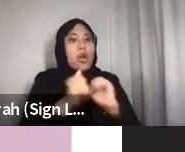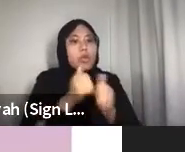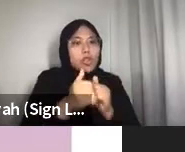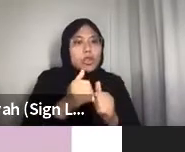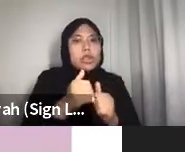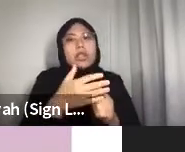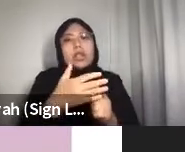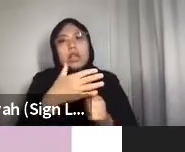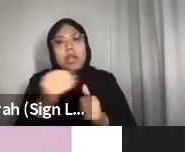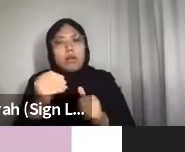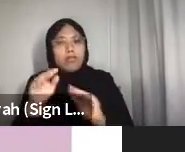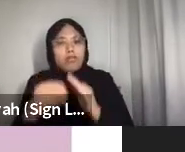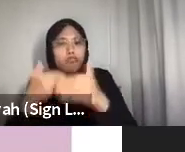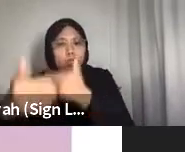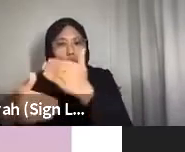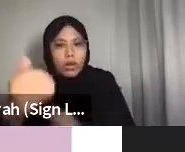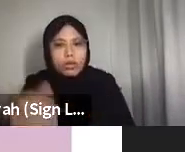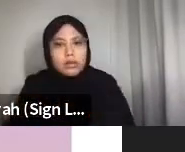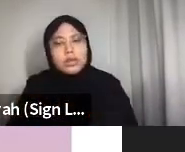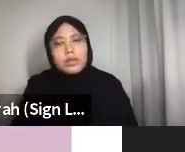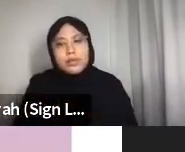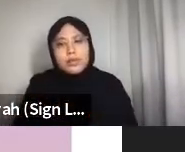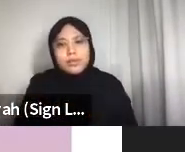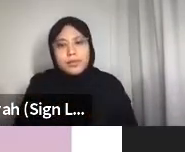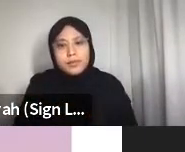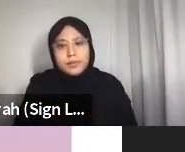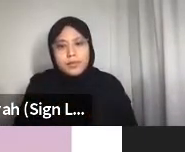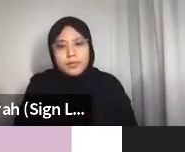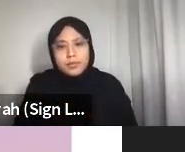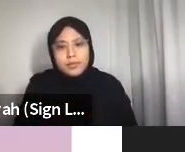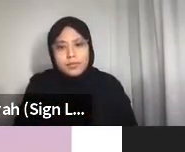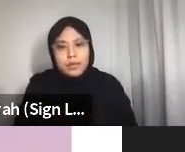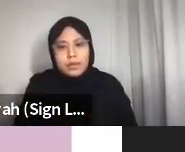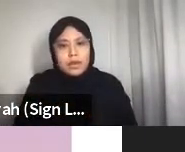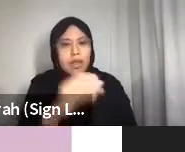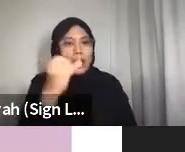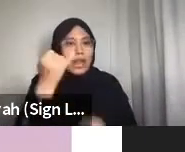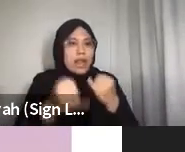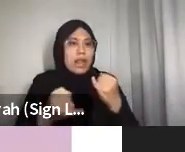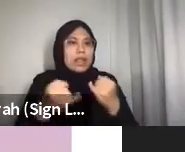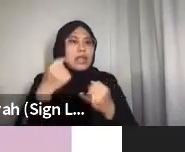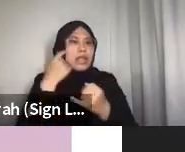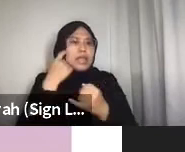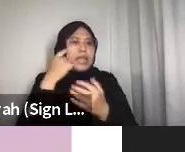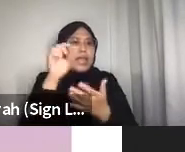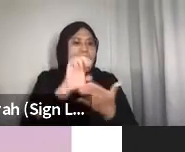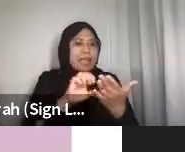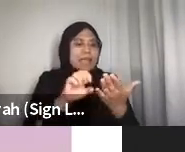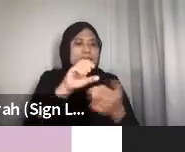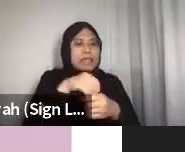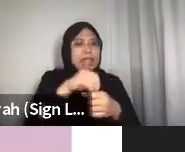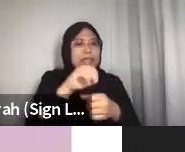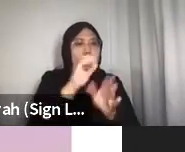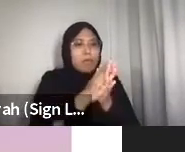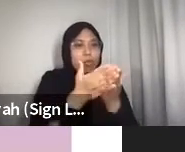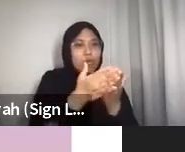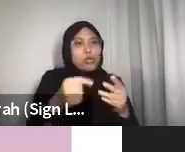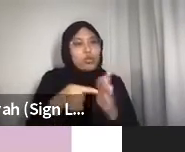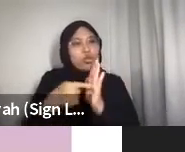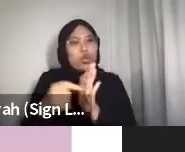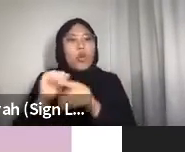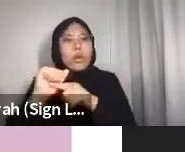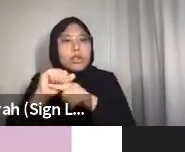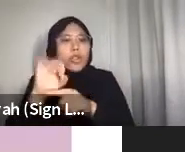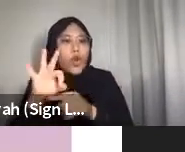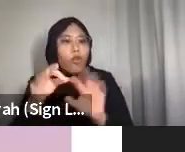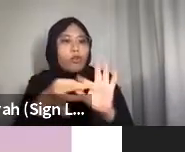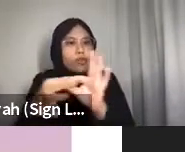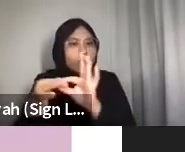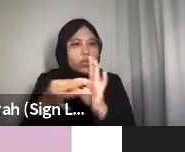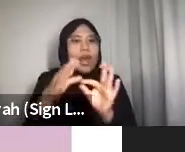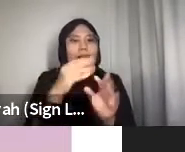Lastly, I think the essays in Making Kin present practices of kinmaking, of kinship and care, and relational ways of being on earth.